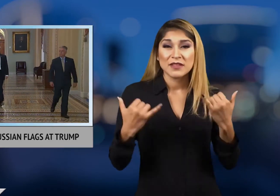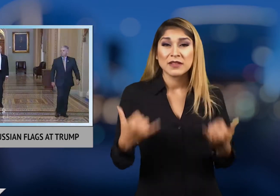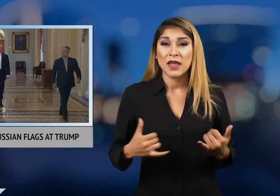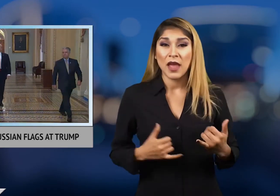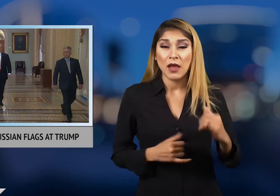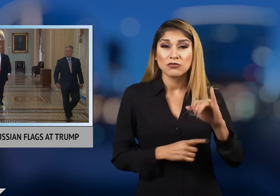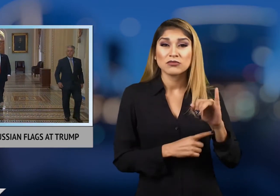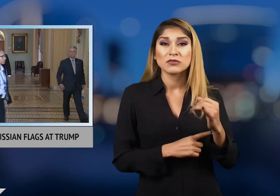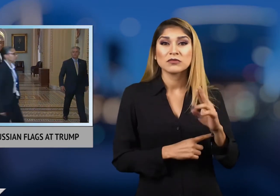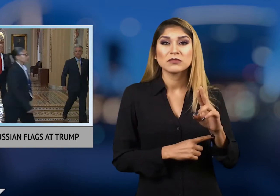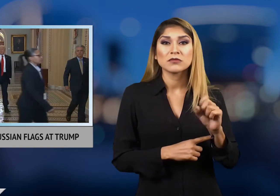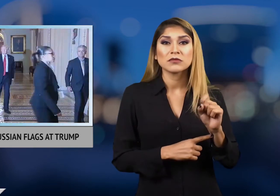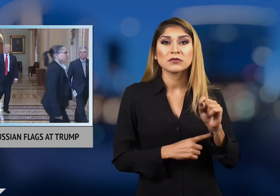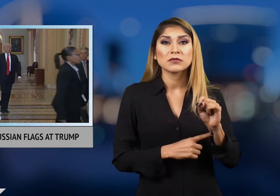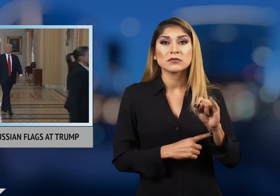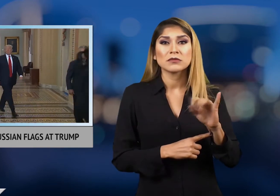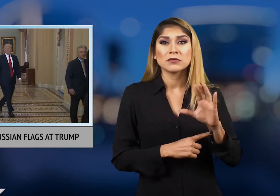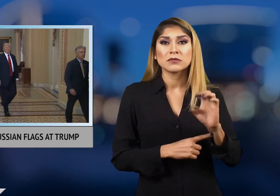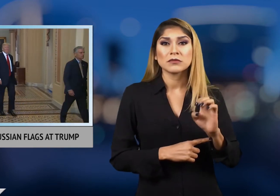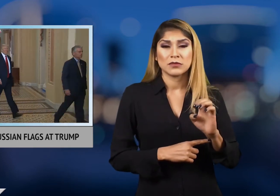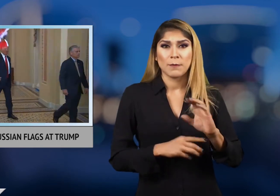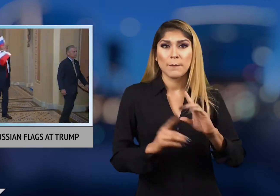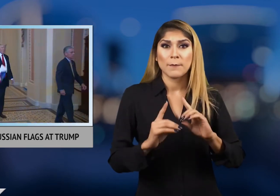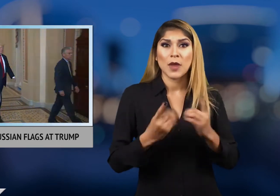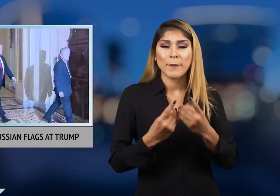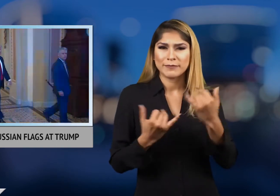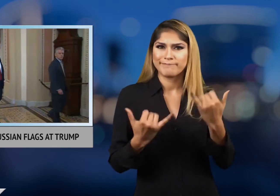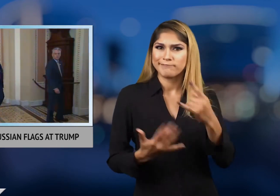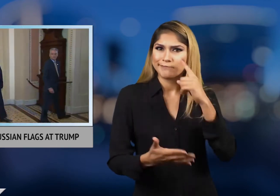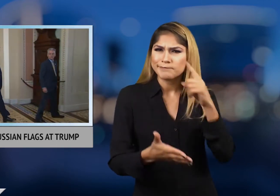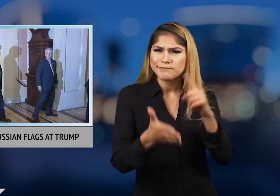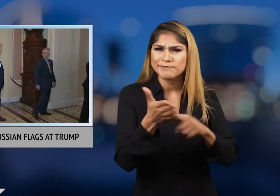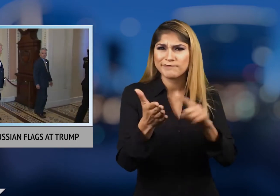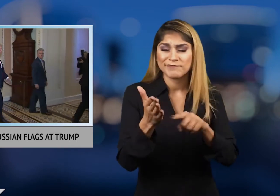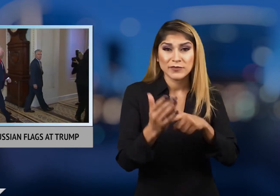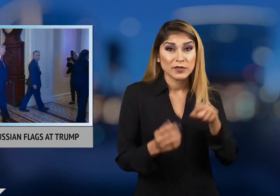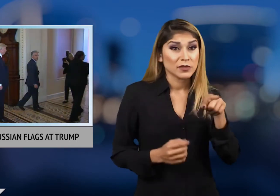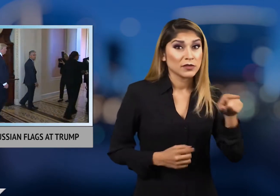Currently the Justice Department is investigating whether Russia